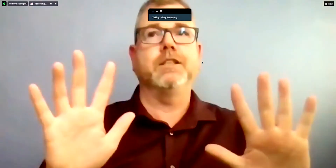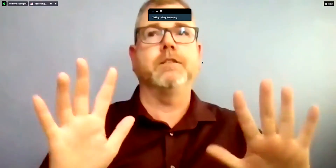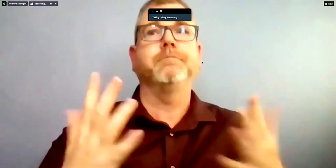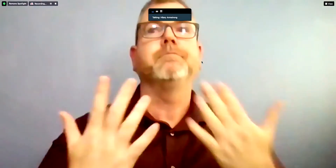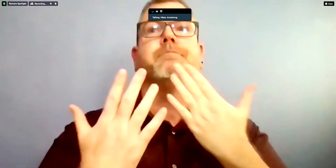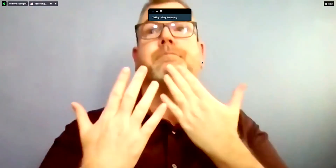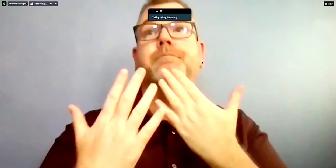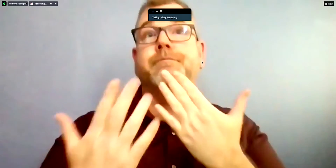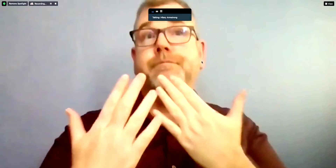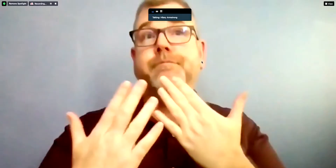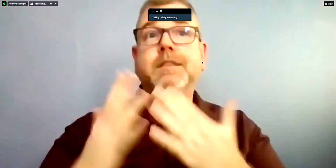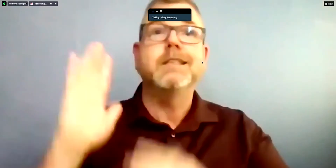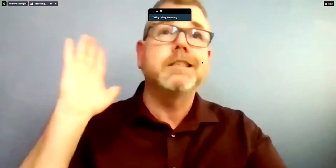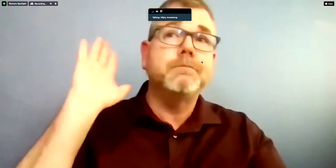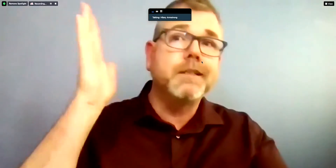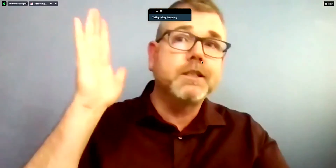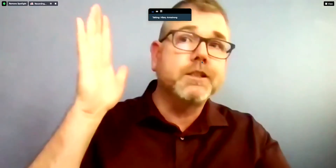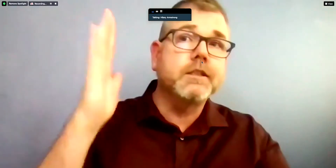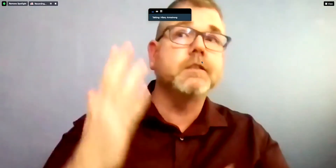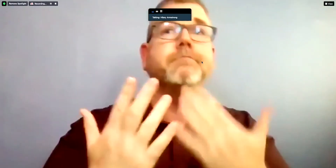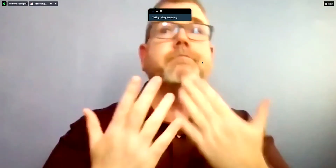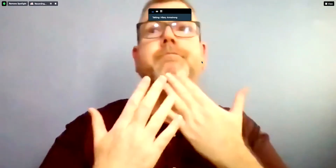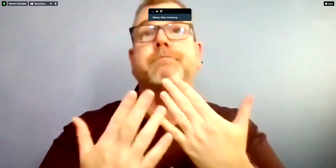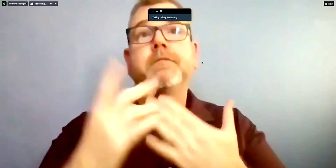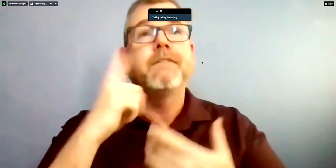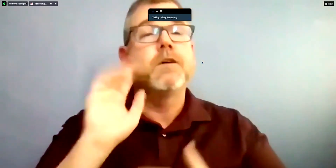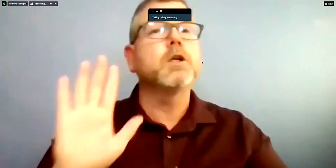We appreciate your time and thank you to the media for joining us today.